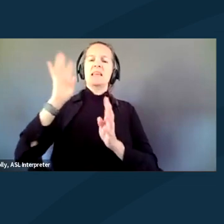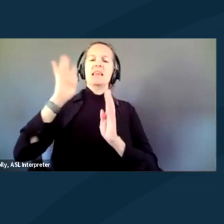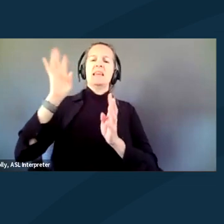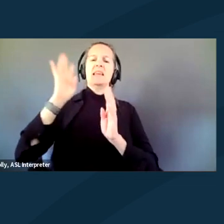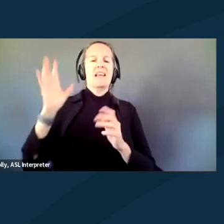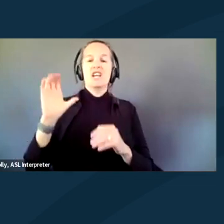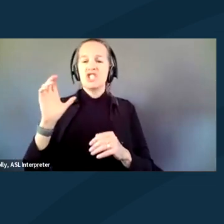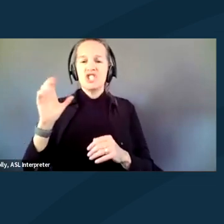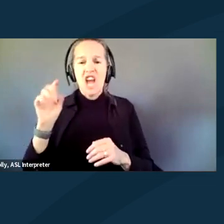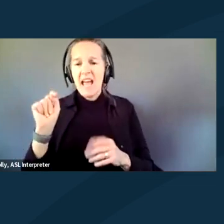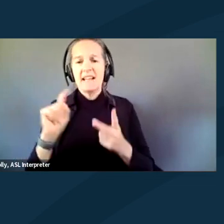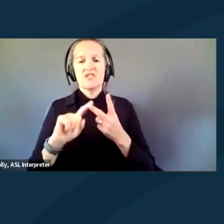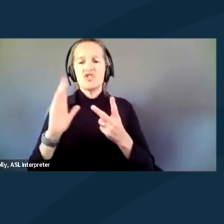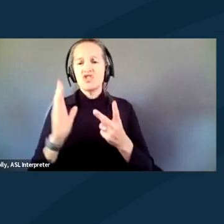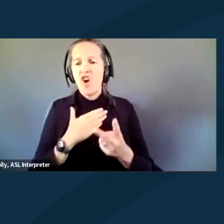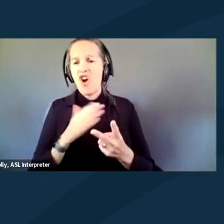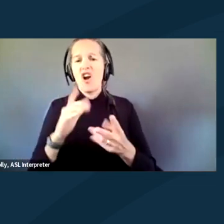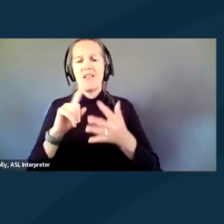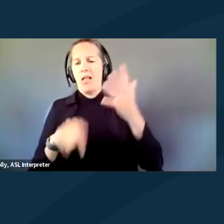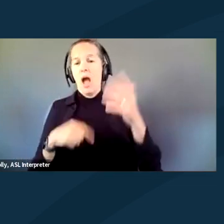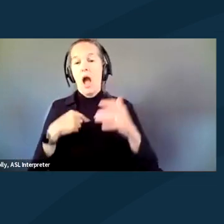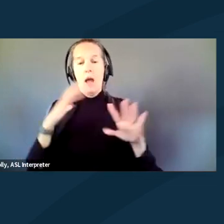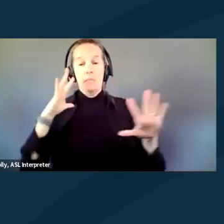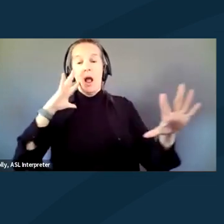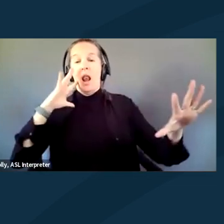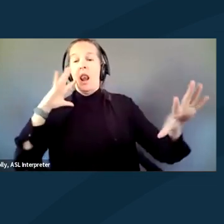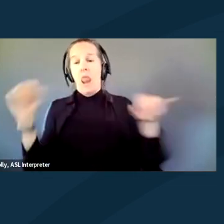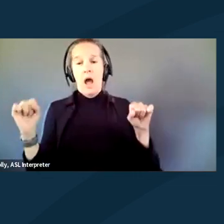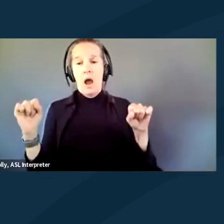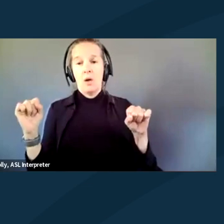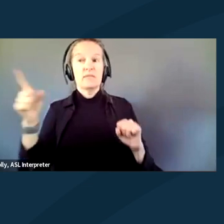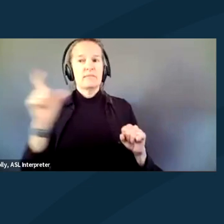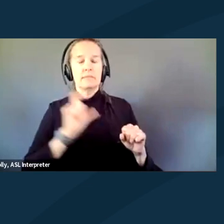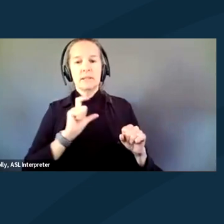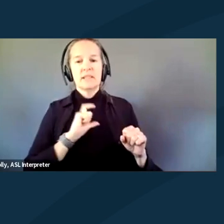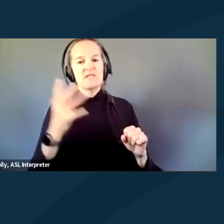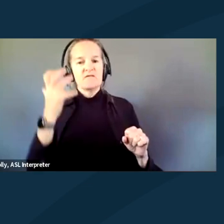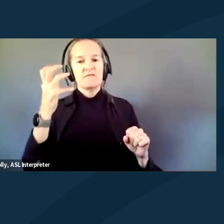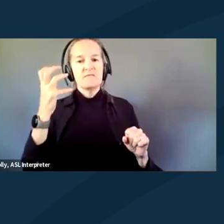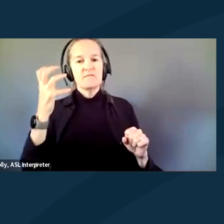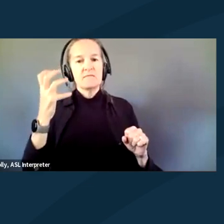I'm extraordinarily loud that angers the police. And so because of that,